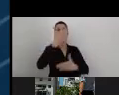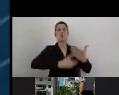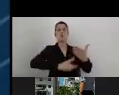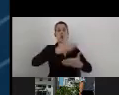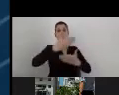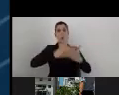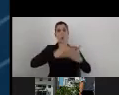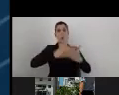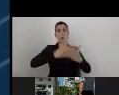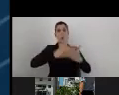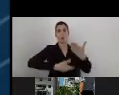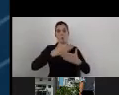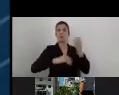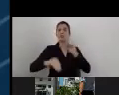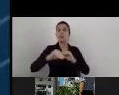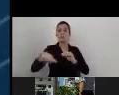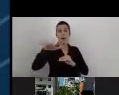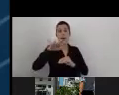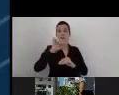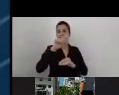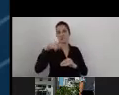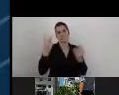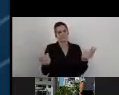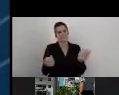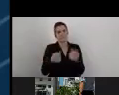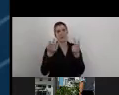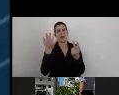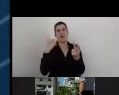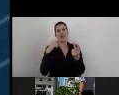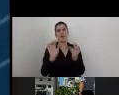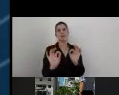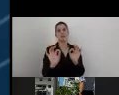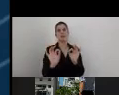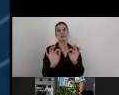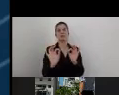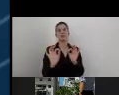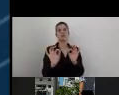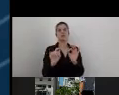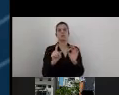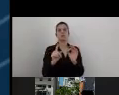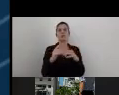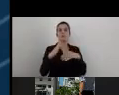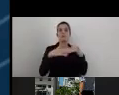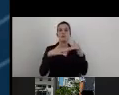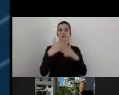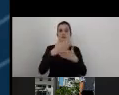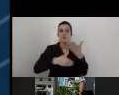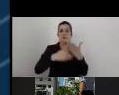and it was really easy to go to field to create a report, to change wherever you want to,